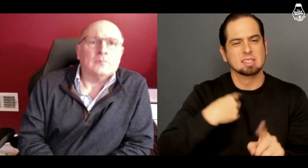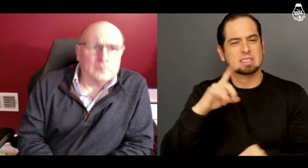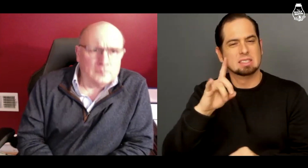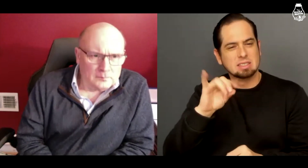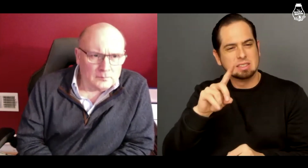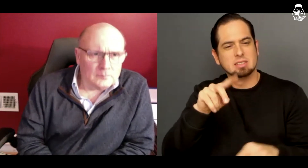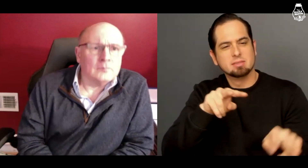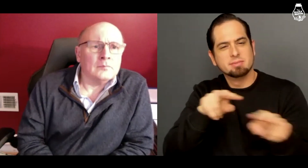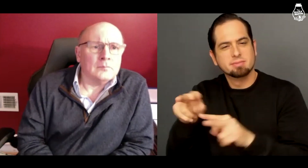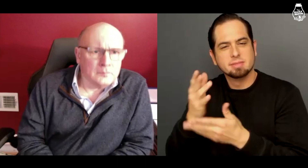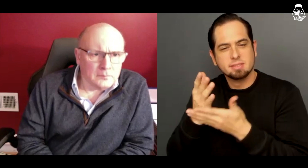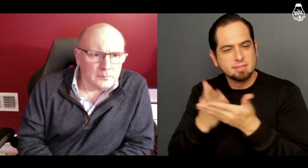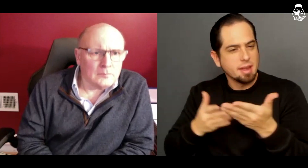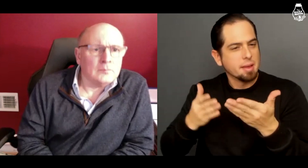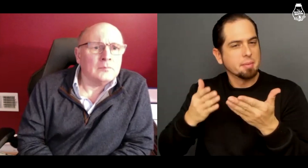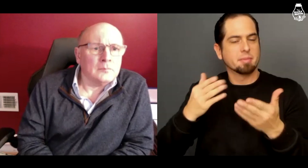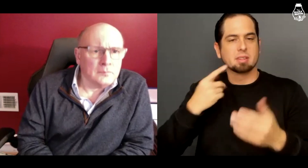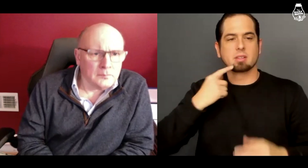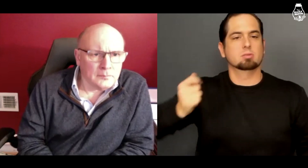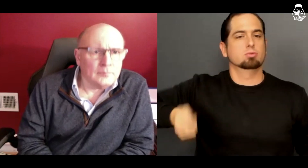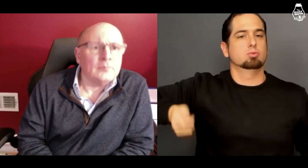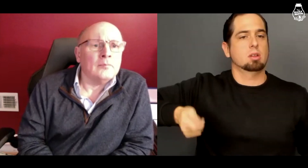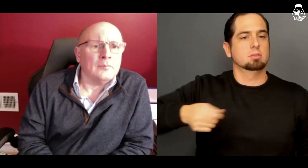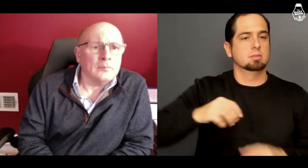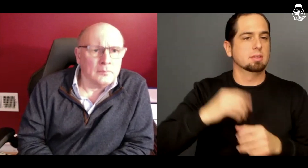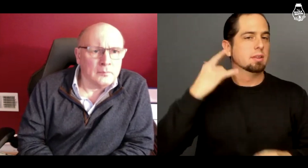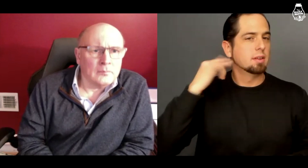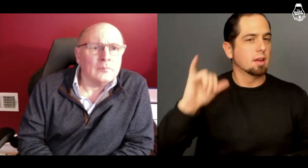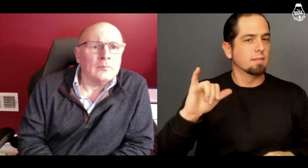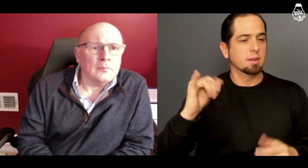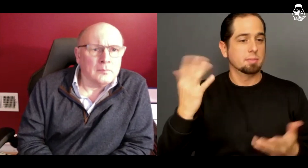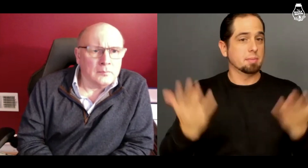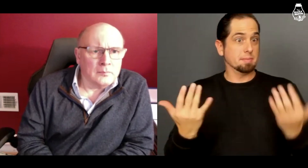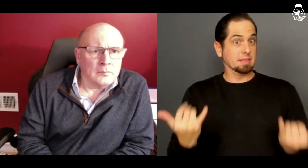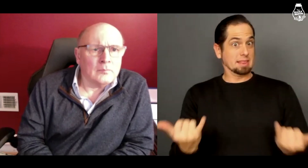I did some research that said judges in California might,